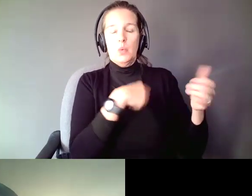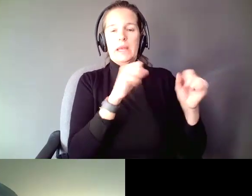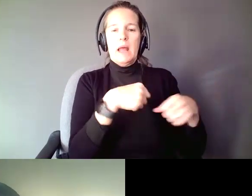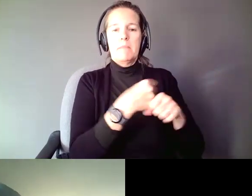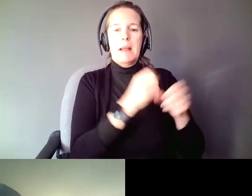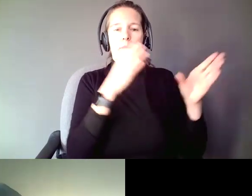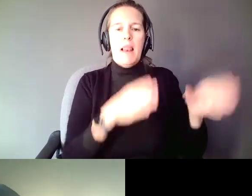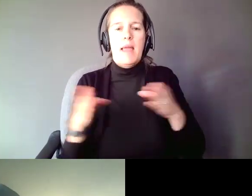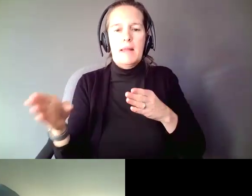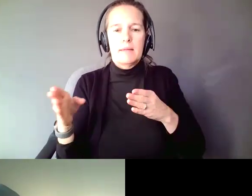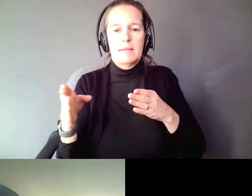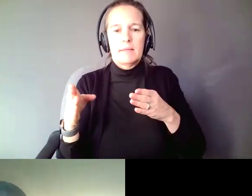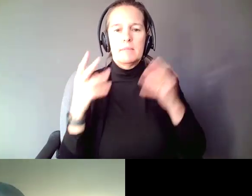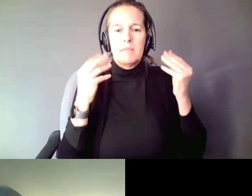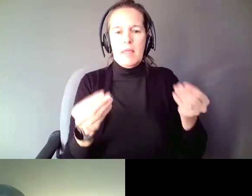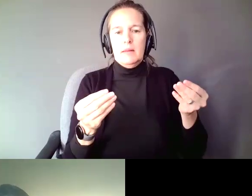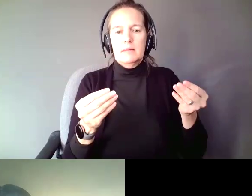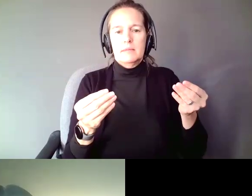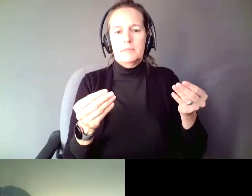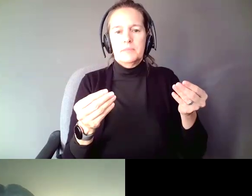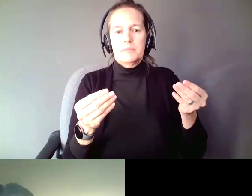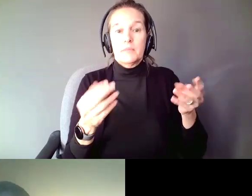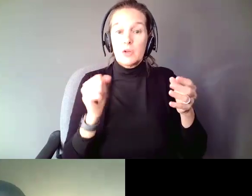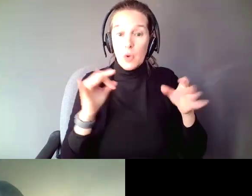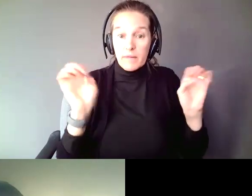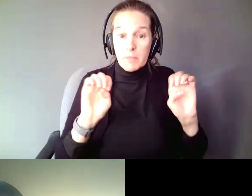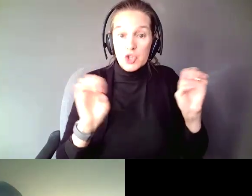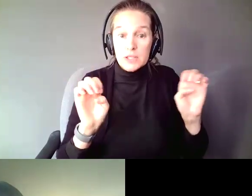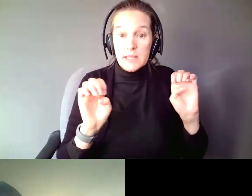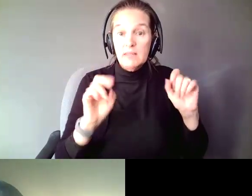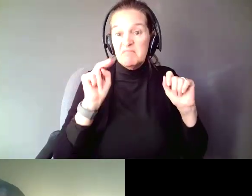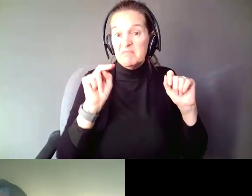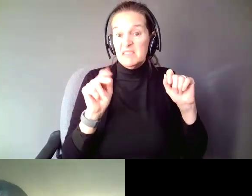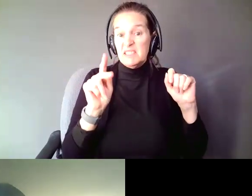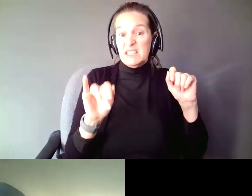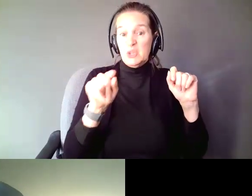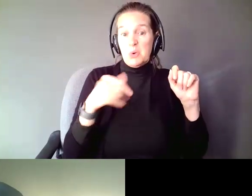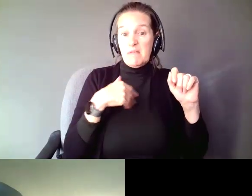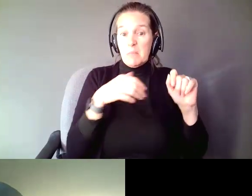making method, in an emergency you have the power to make that decision, but we